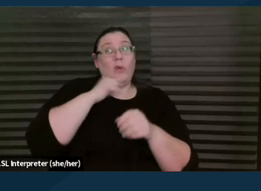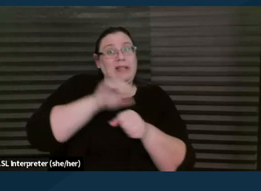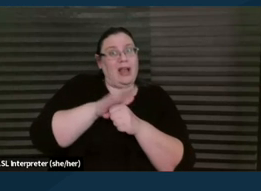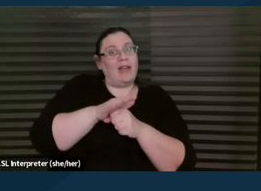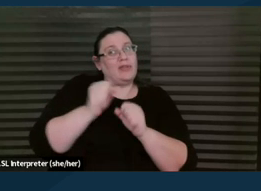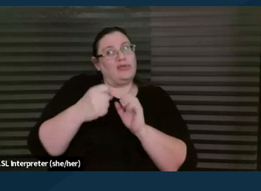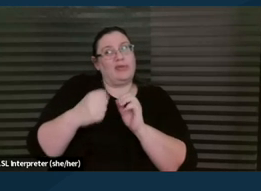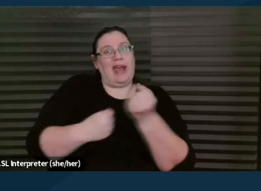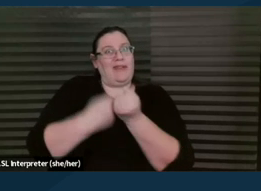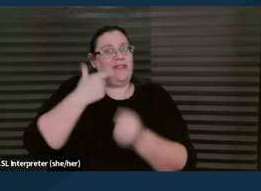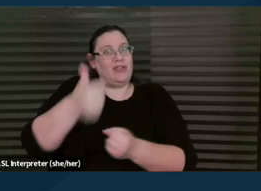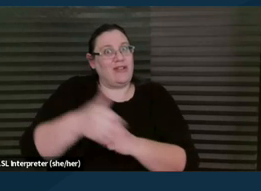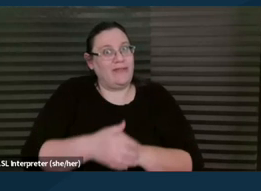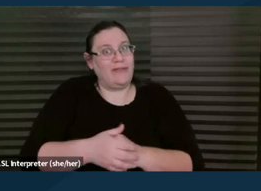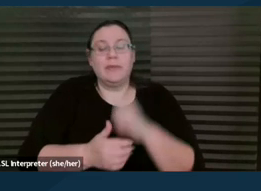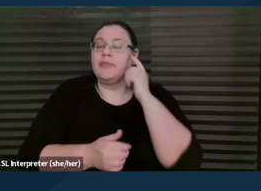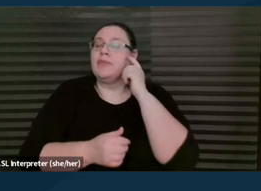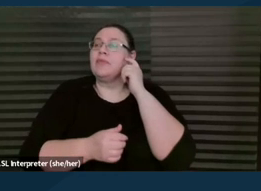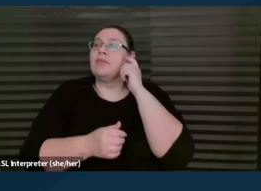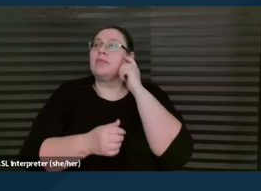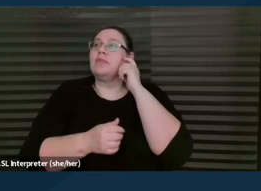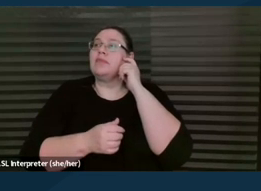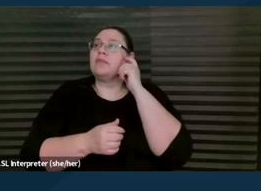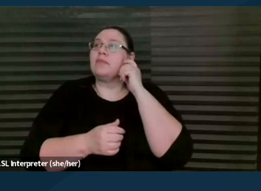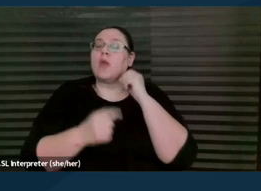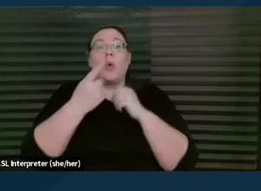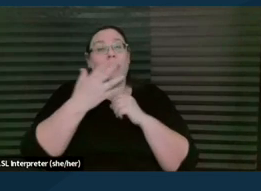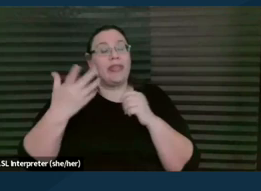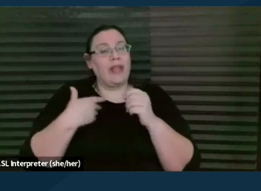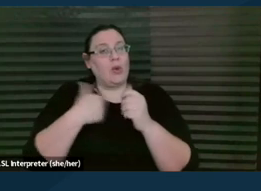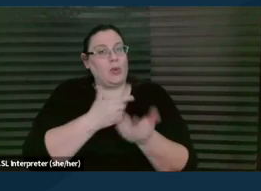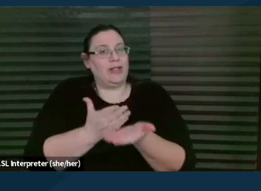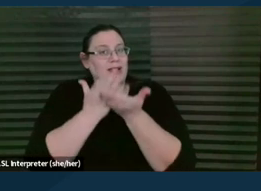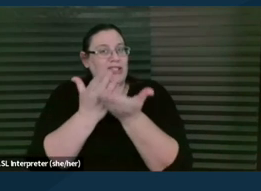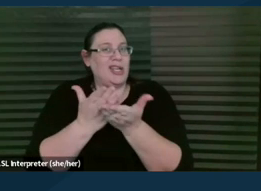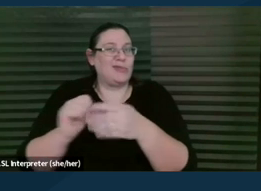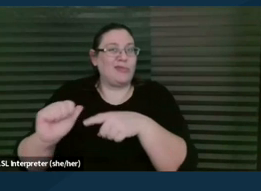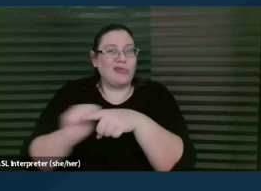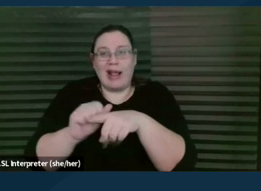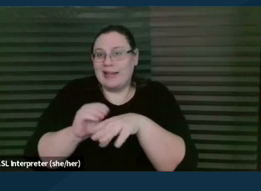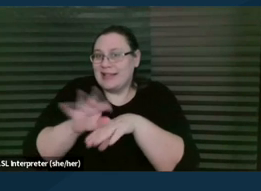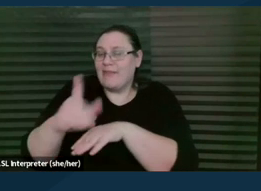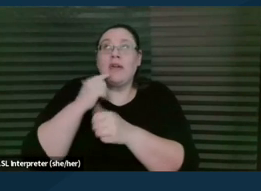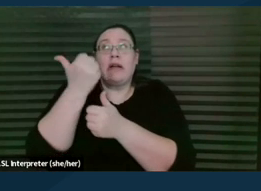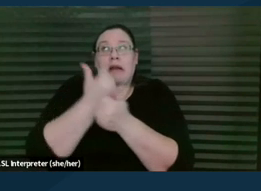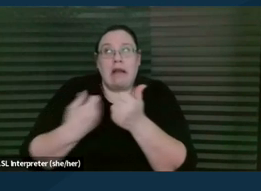One thing that we really wanna suggest as a sort of a practice tip for anyone who's in this situation is